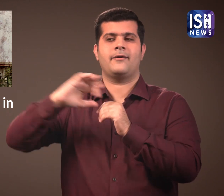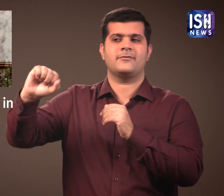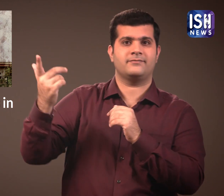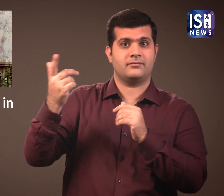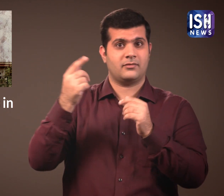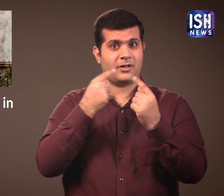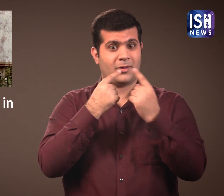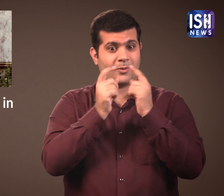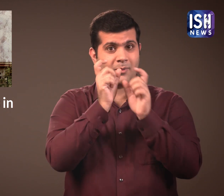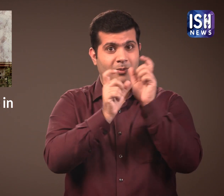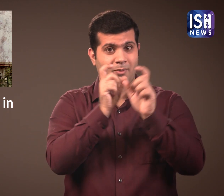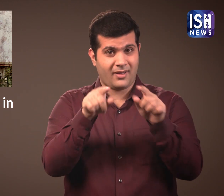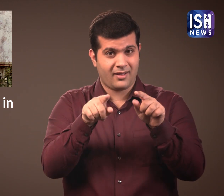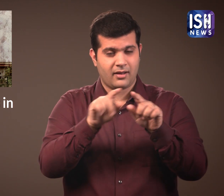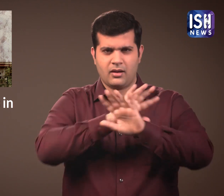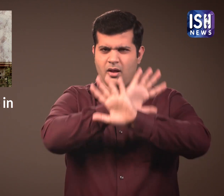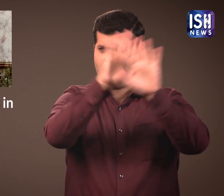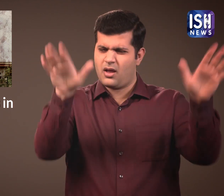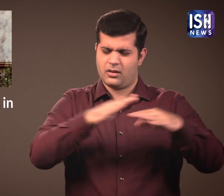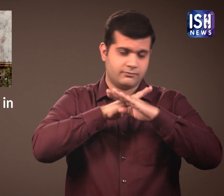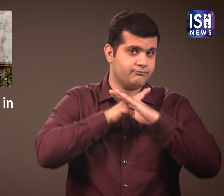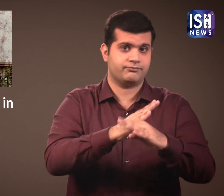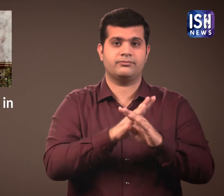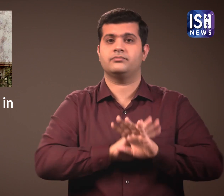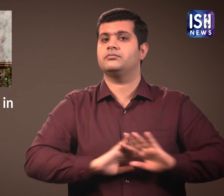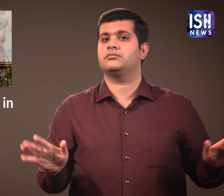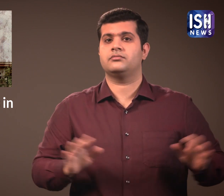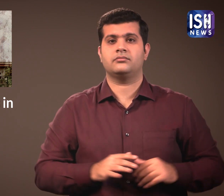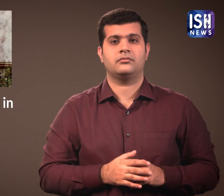All such talks will be banned.